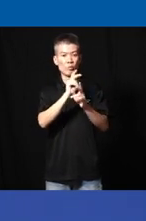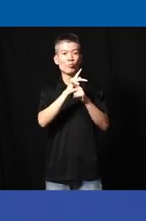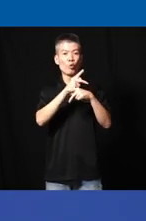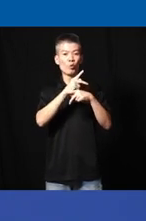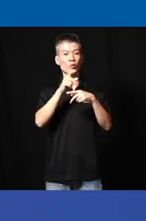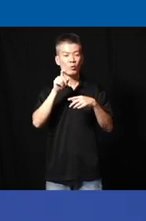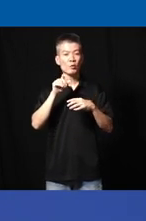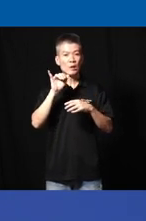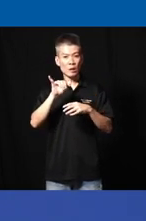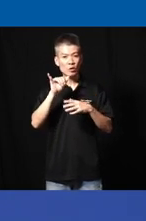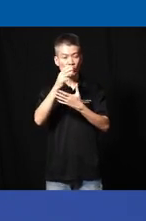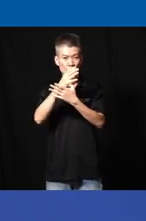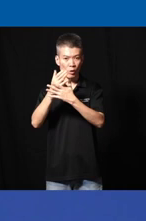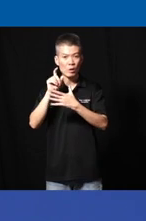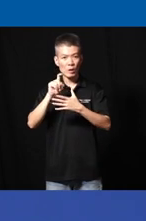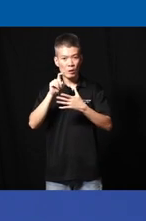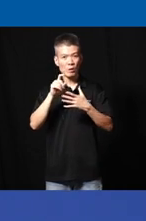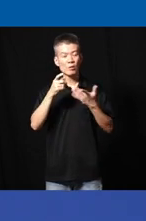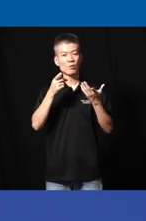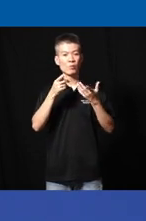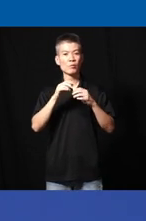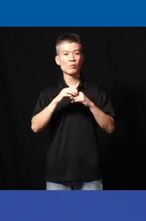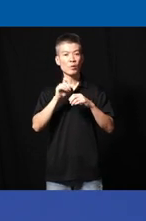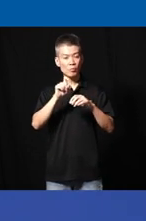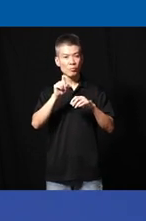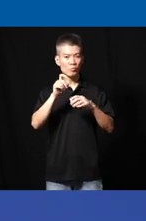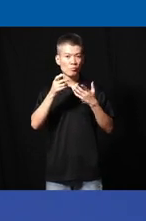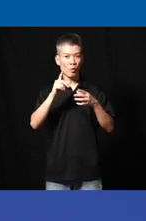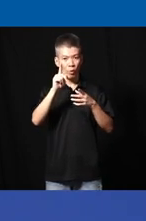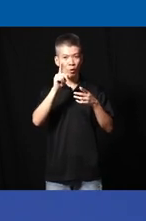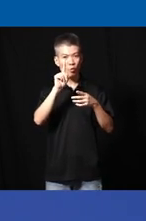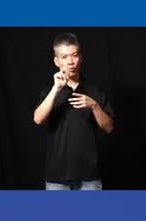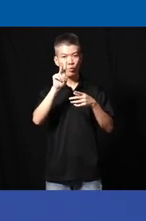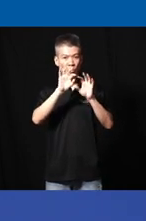needs to be shared this needs to be redistributed could you give us one or two sentences on what